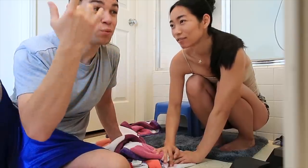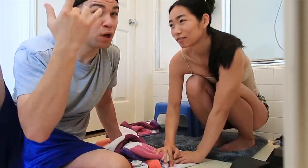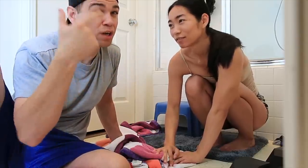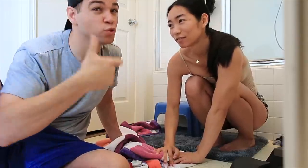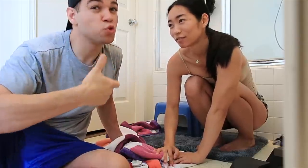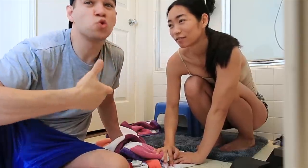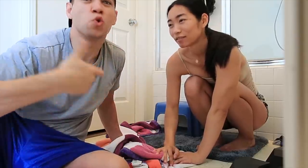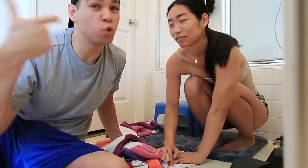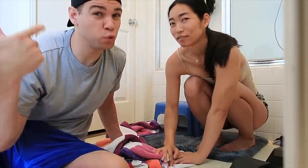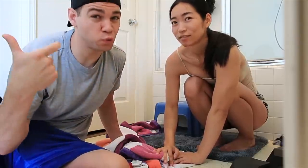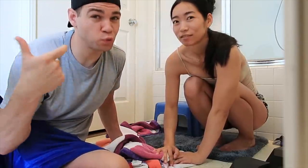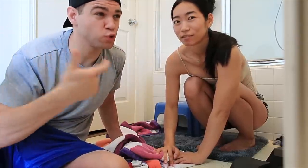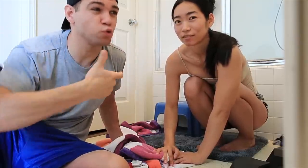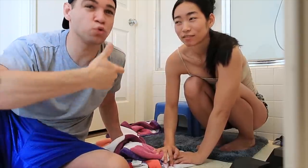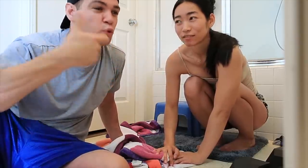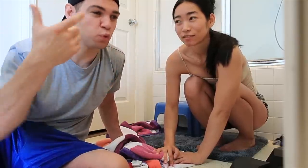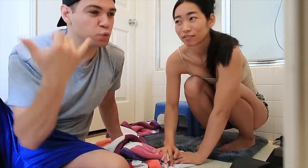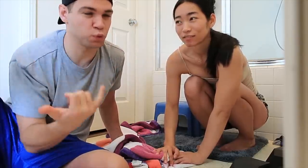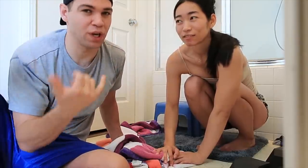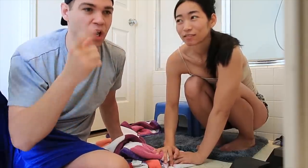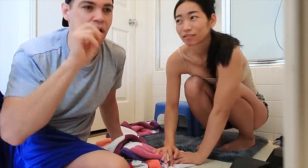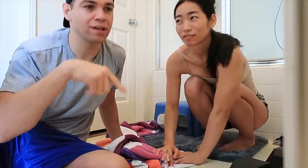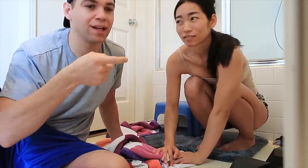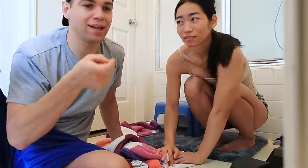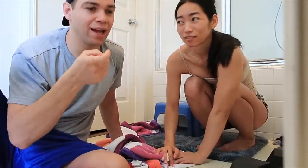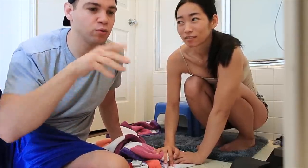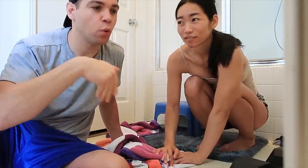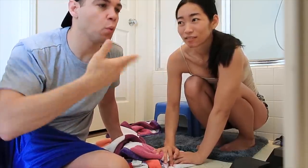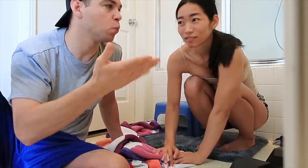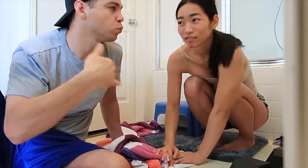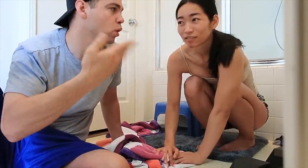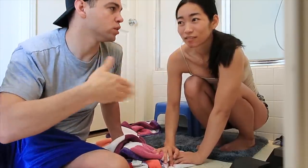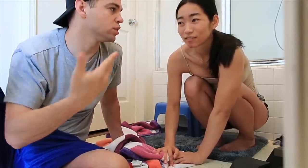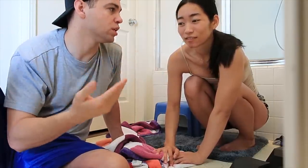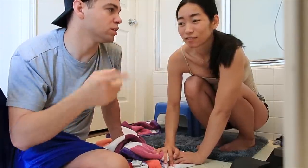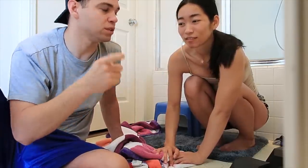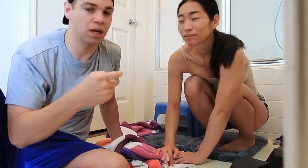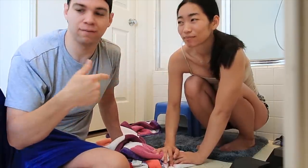R: because she's huge! huge now. And one of us can't handle the whole process